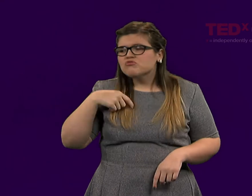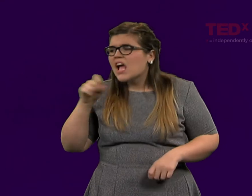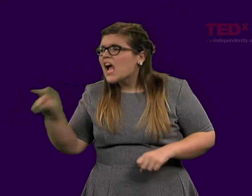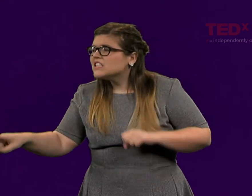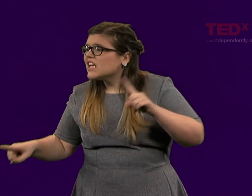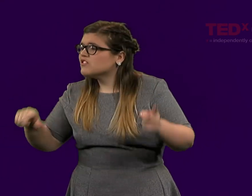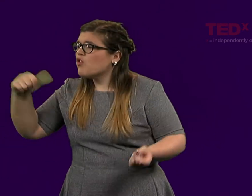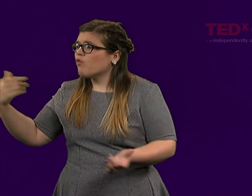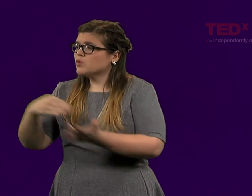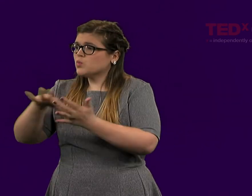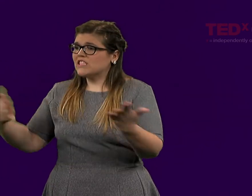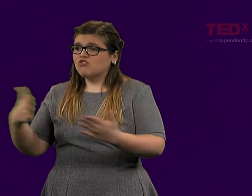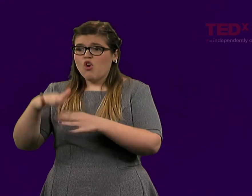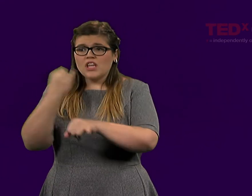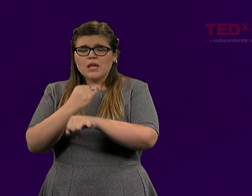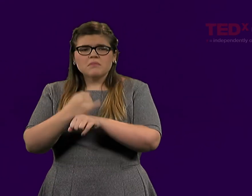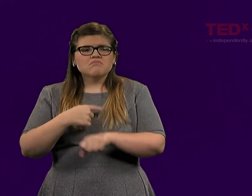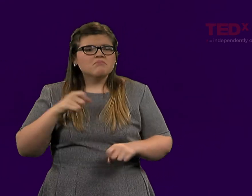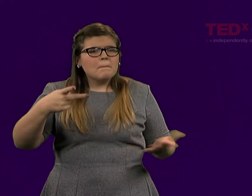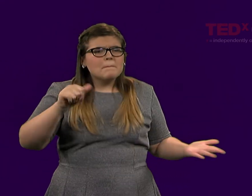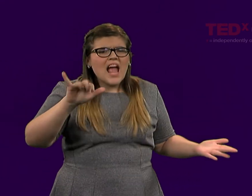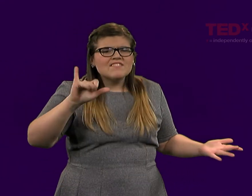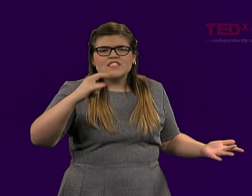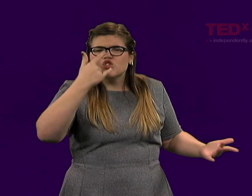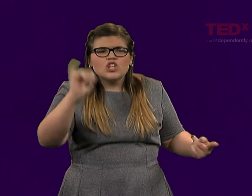I asked that exact same question of other students here on campus.